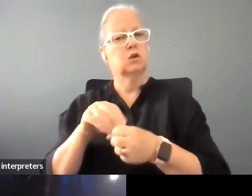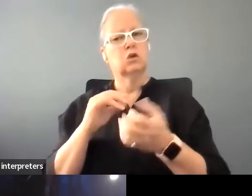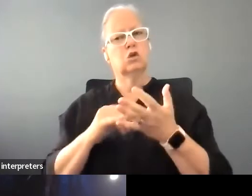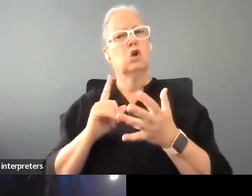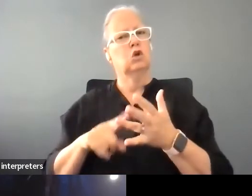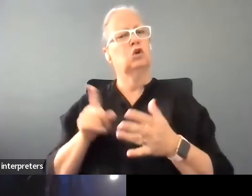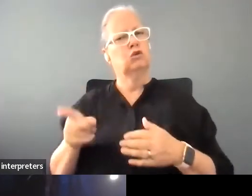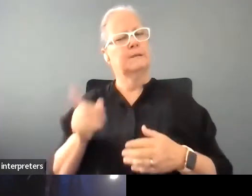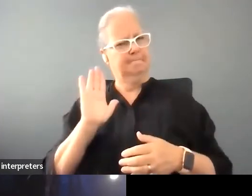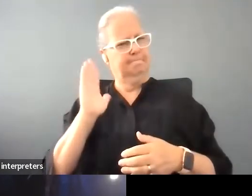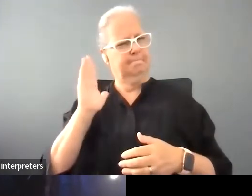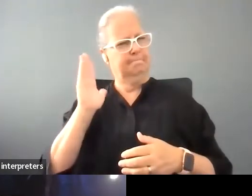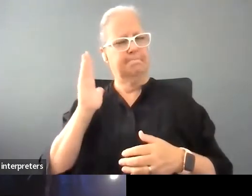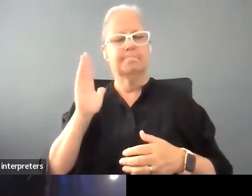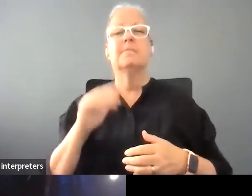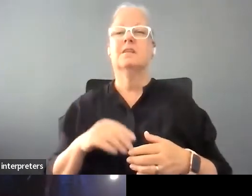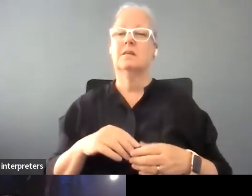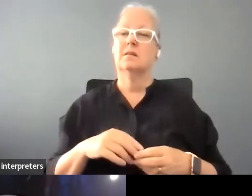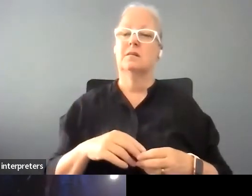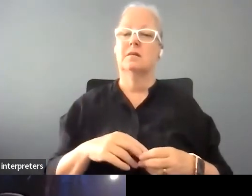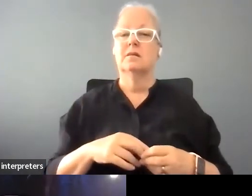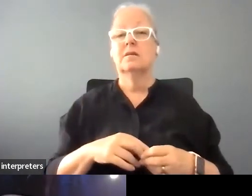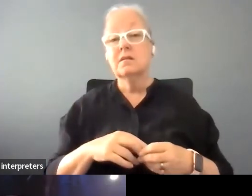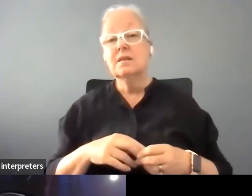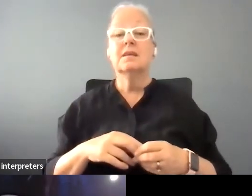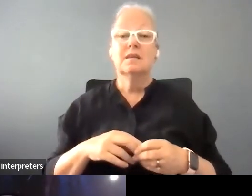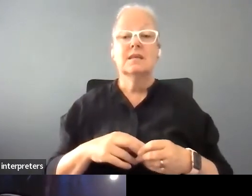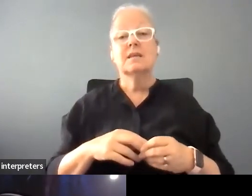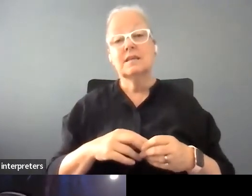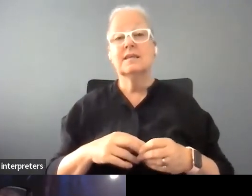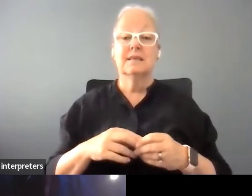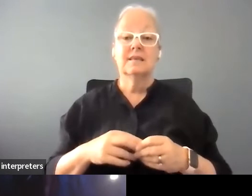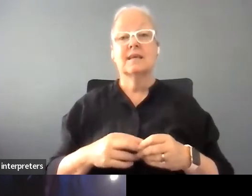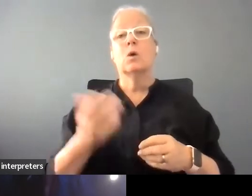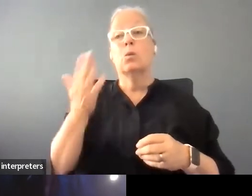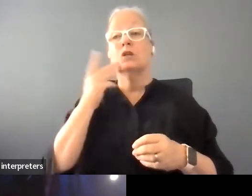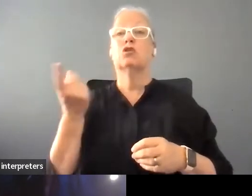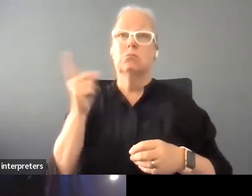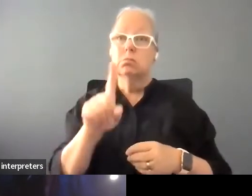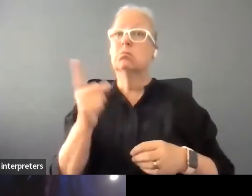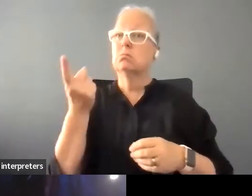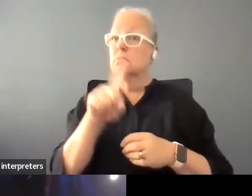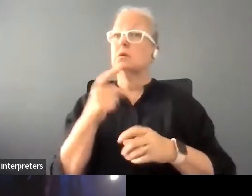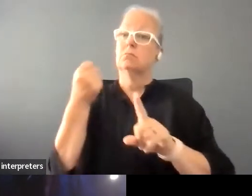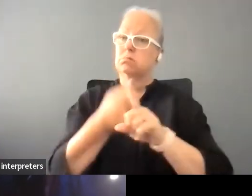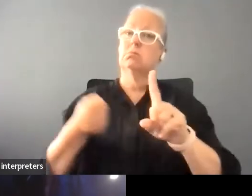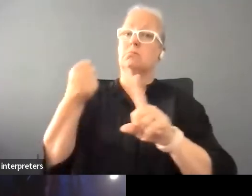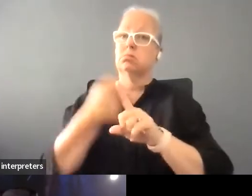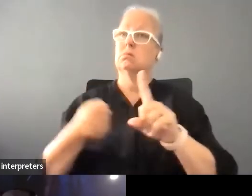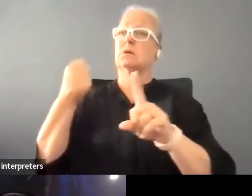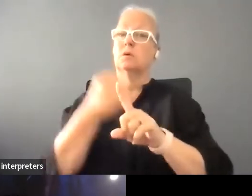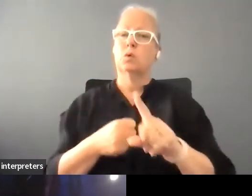sort of, if not, kind of sometimes tiring presence because you one has to kind of educate oneself